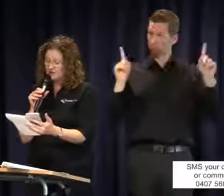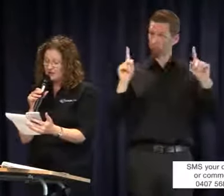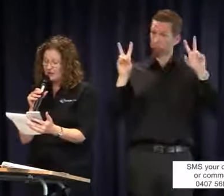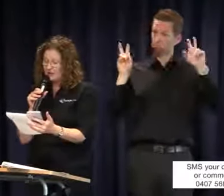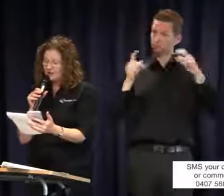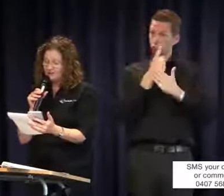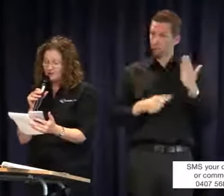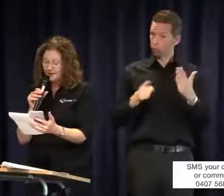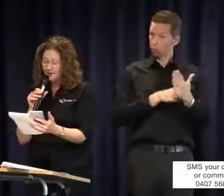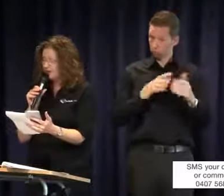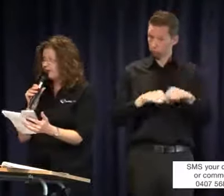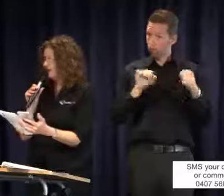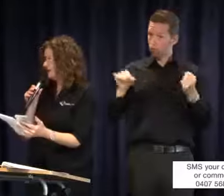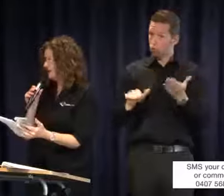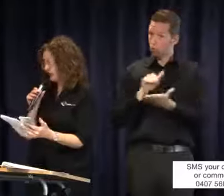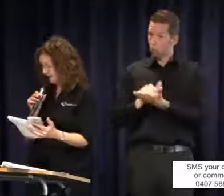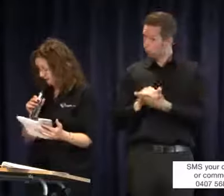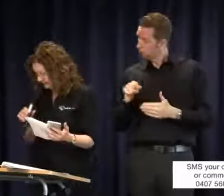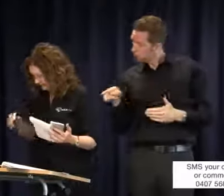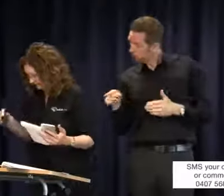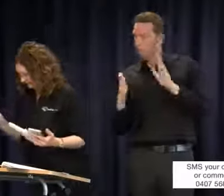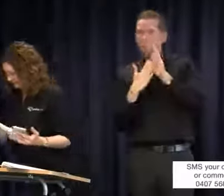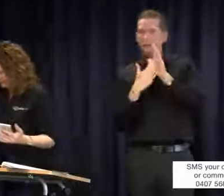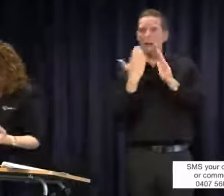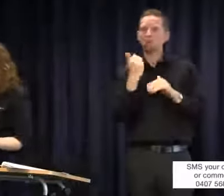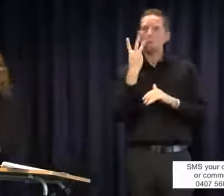That's from a mum of three deaf kids.